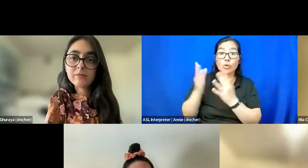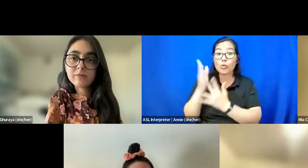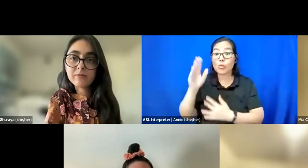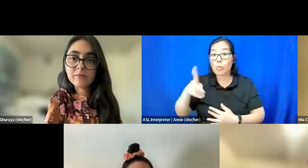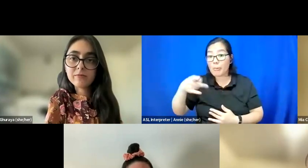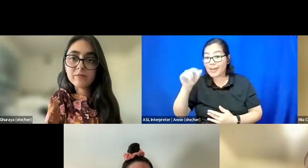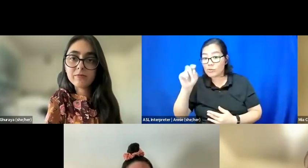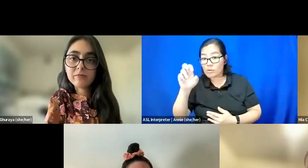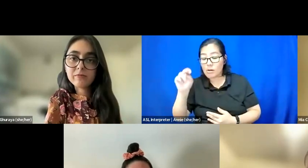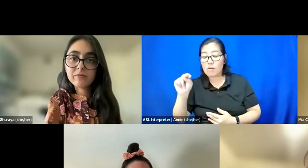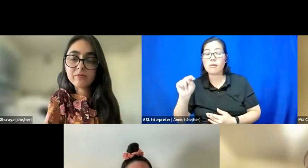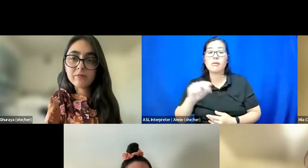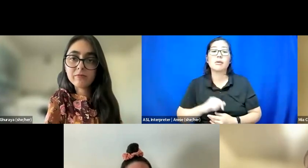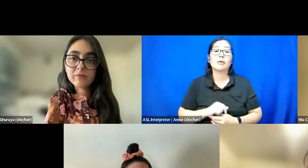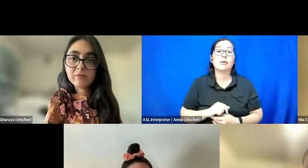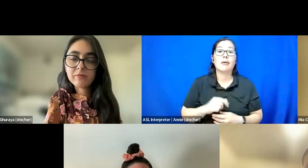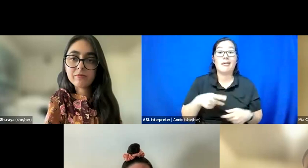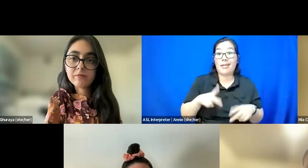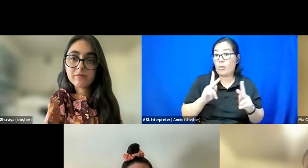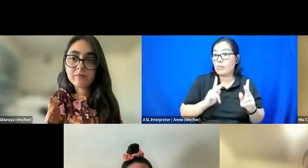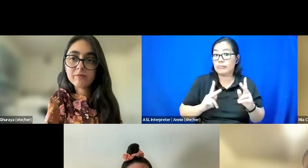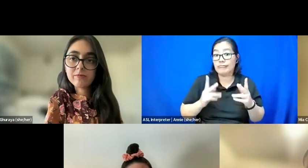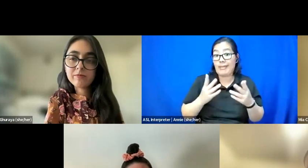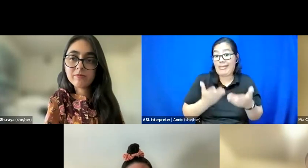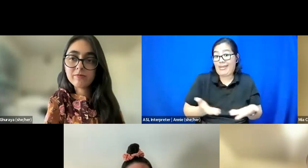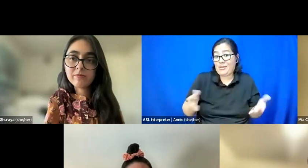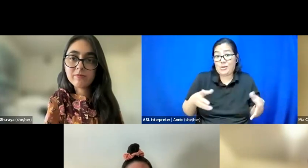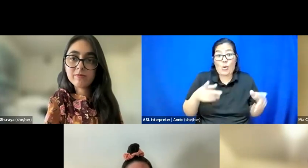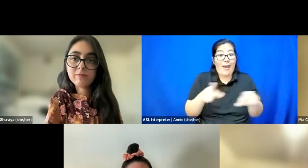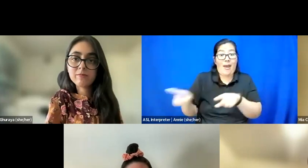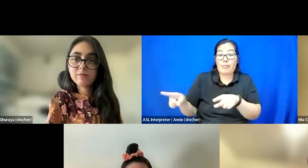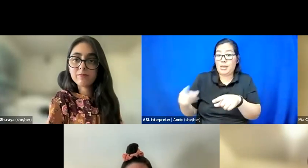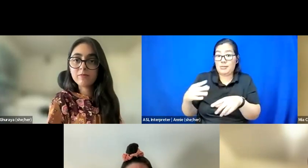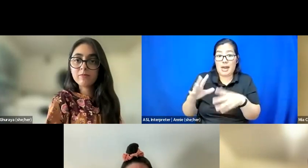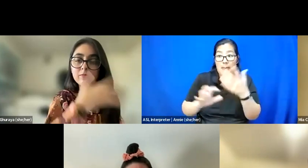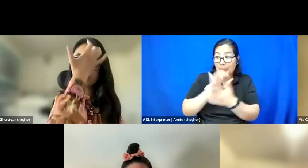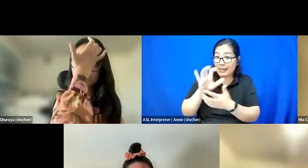Allowing, you know, things to happen hybrid, things that,